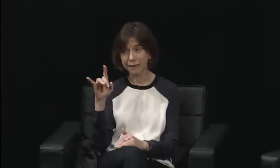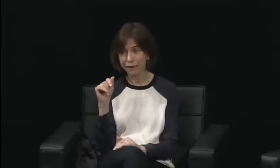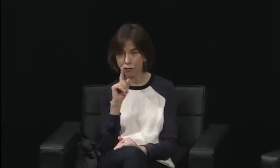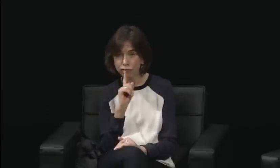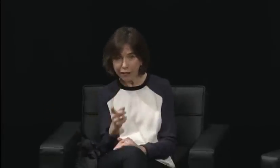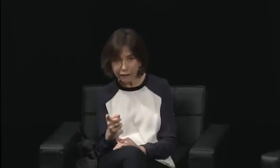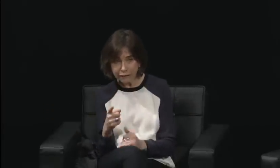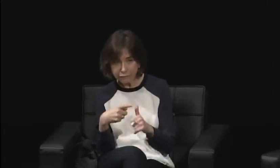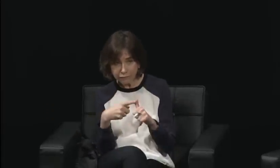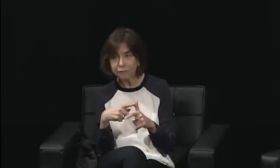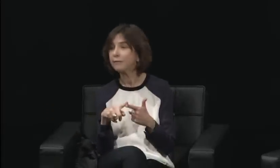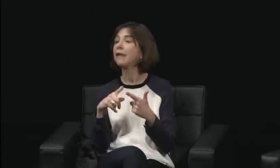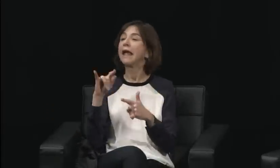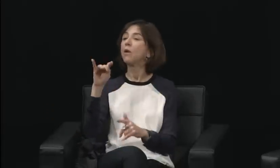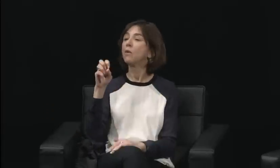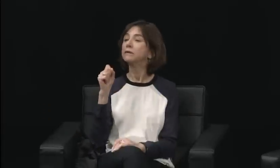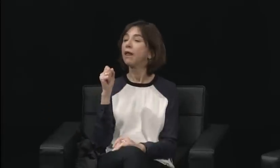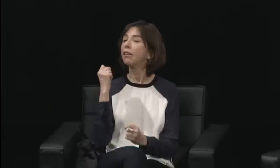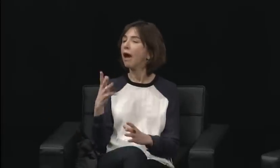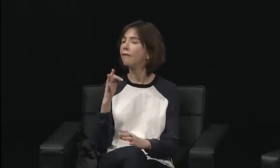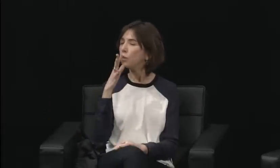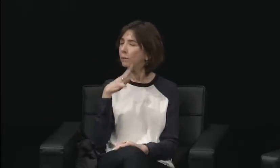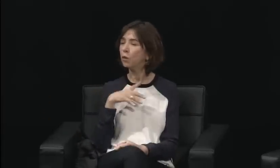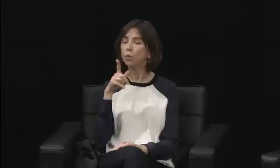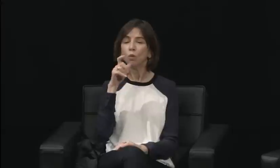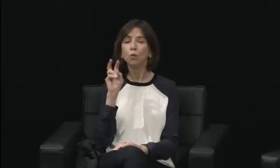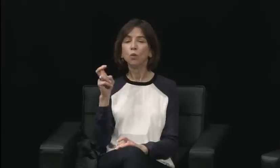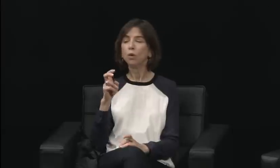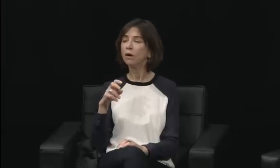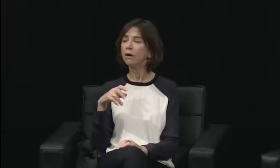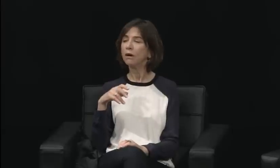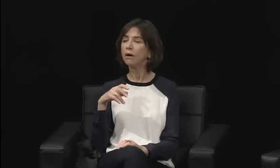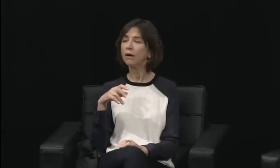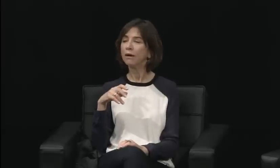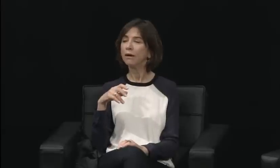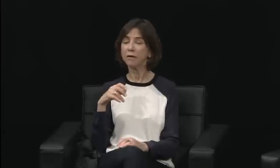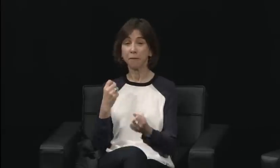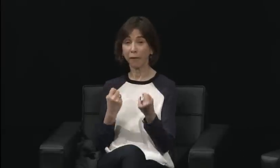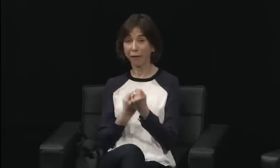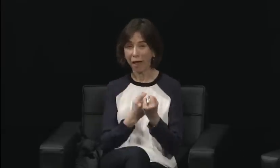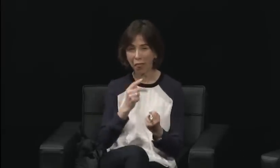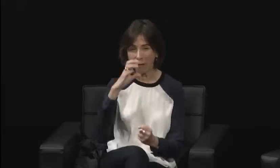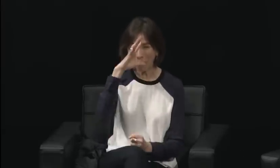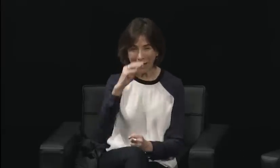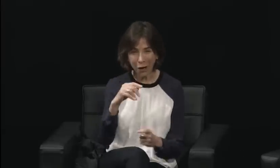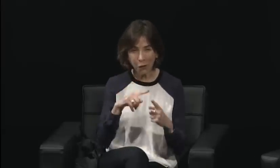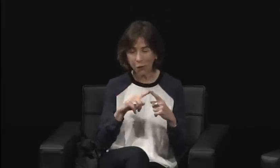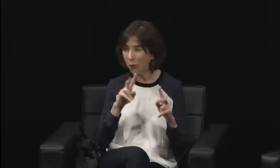and thinking about how we have gender-specific sports teams within schools.